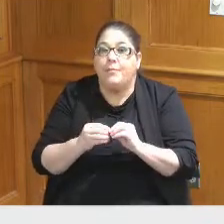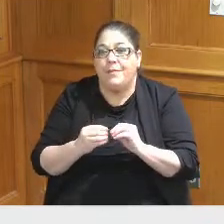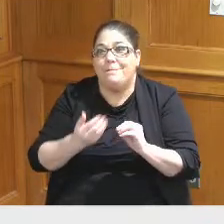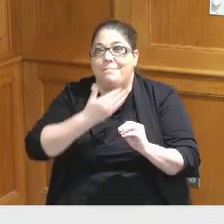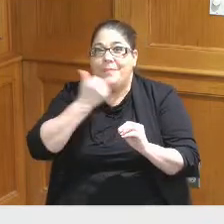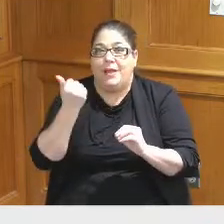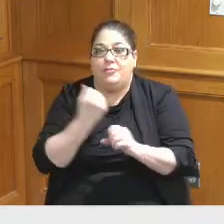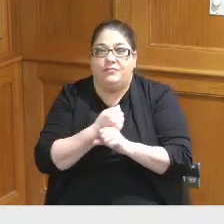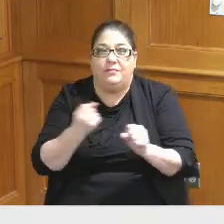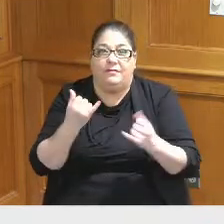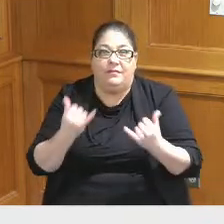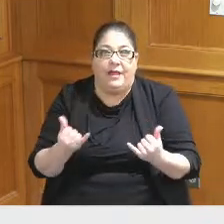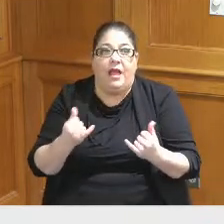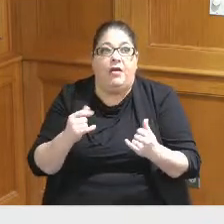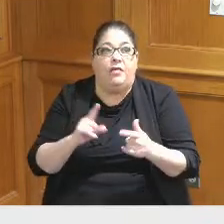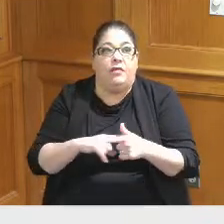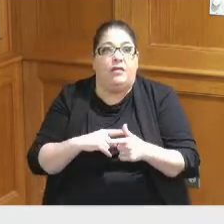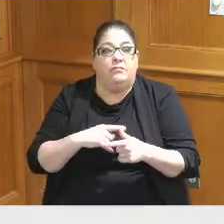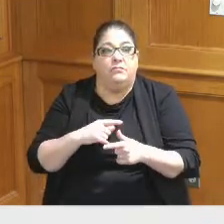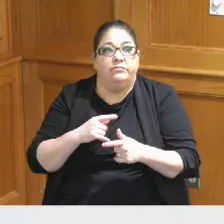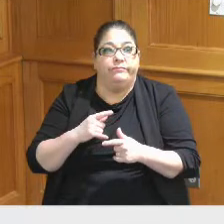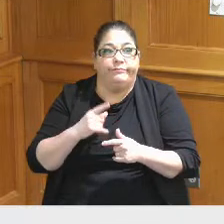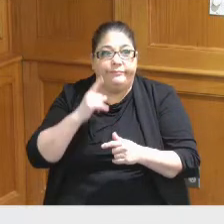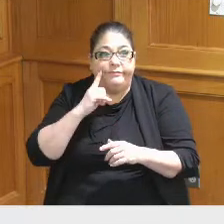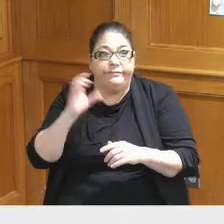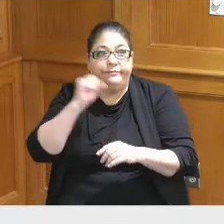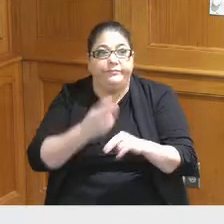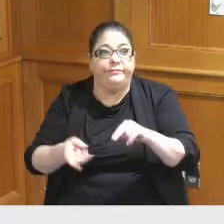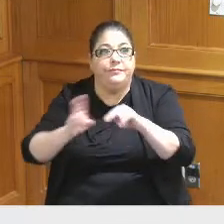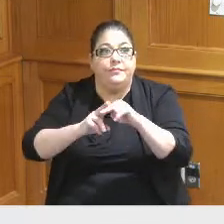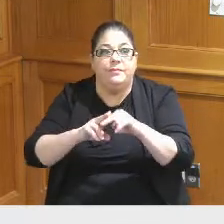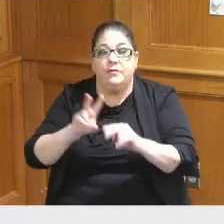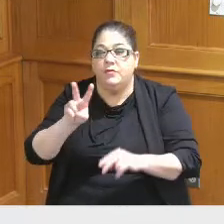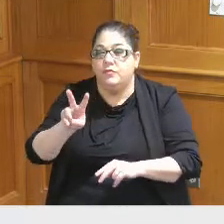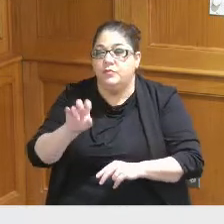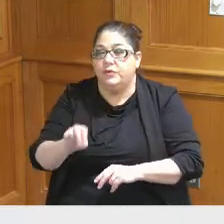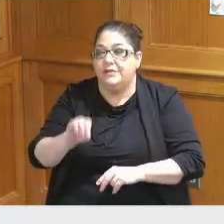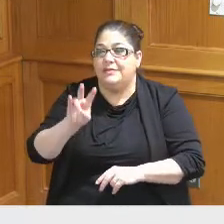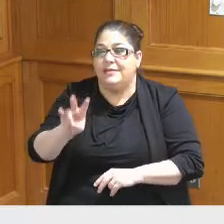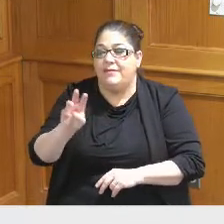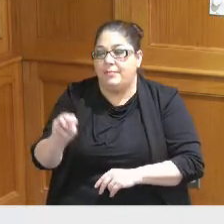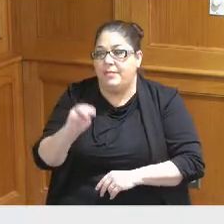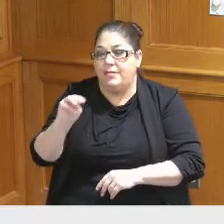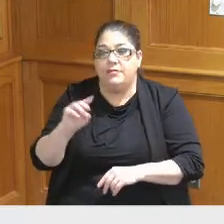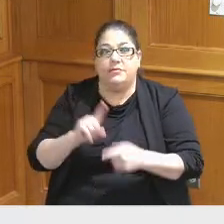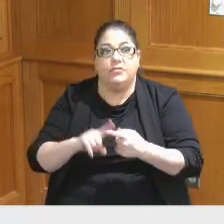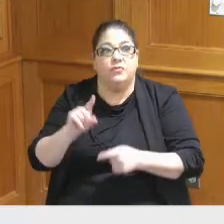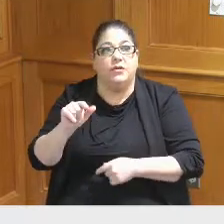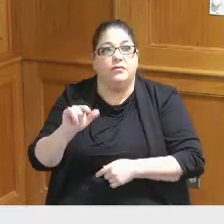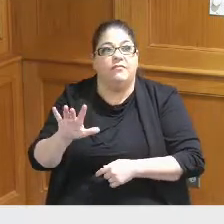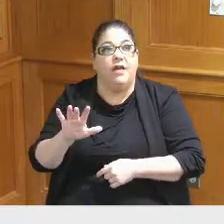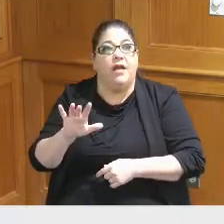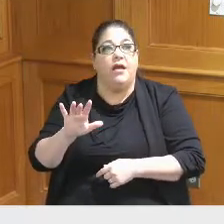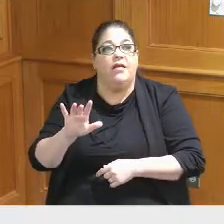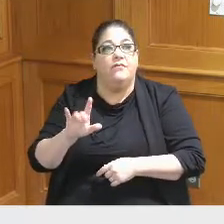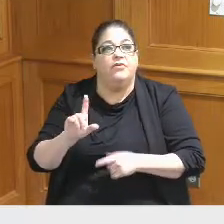point so you can see the residual funds starting at 2.7 and 2025 up to roughly 5 million in 2030.